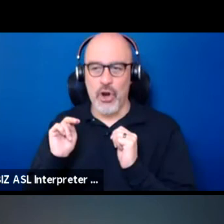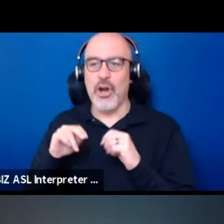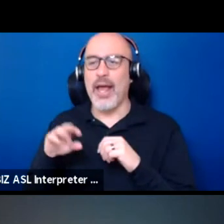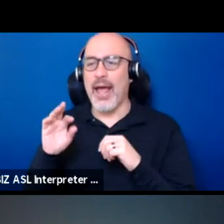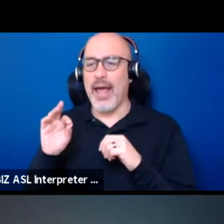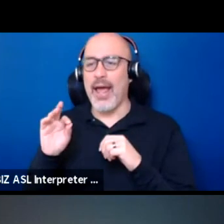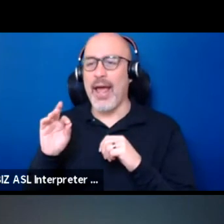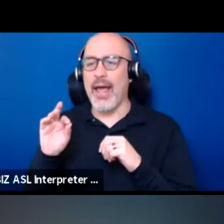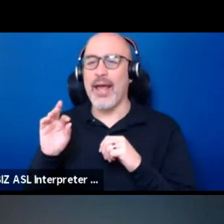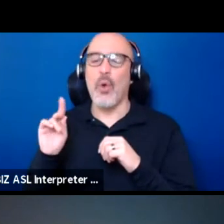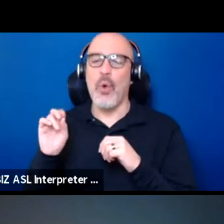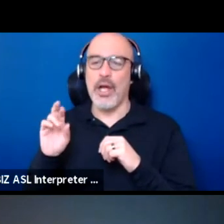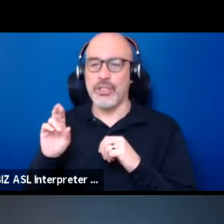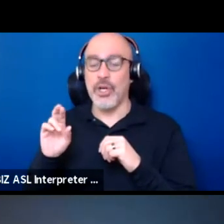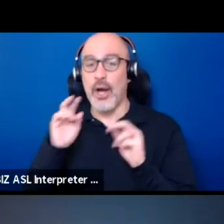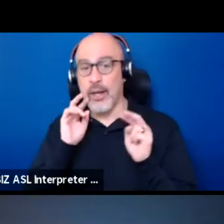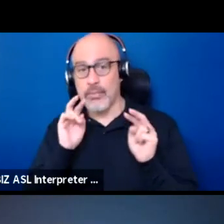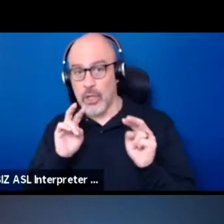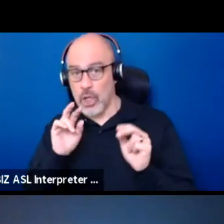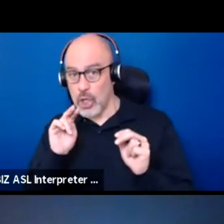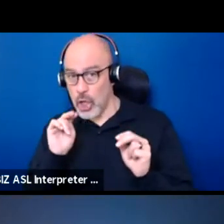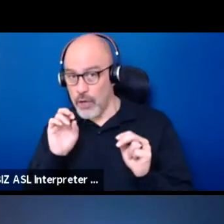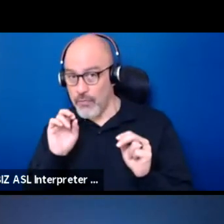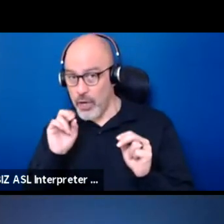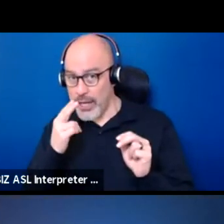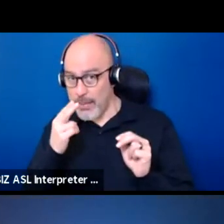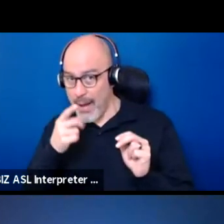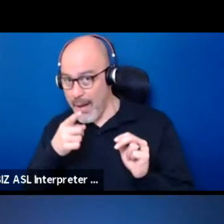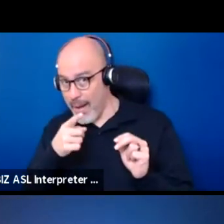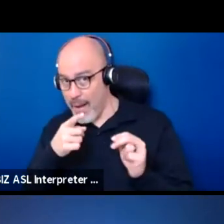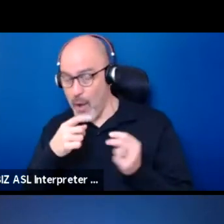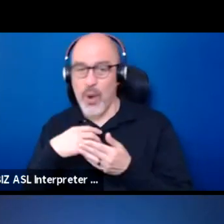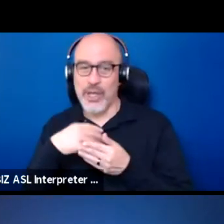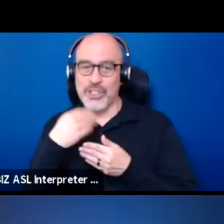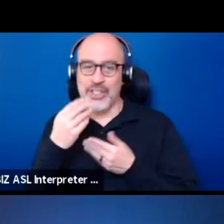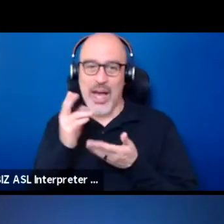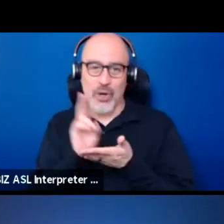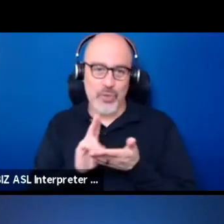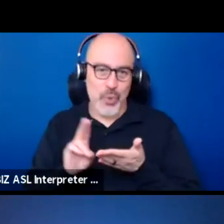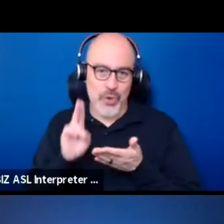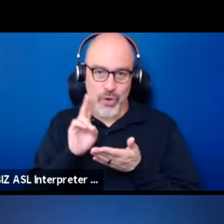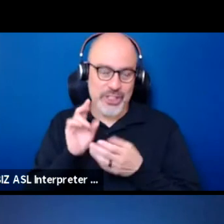and look out for Neemah when she gets out of university and in her work at university